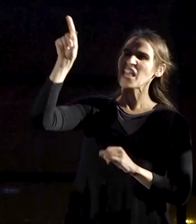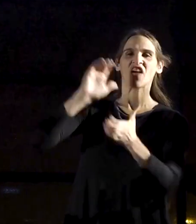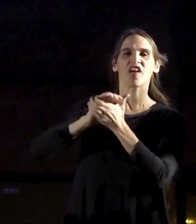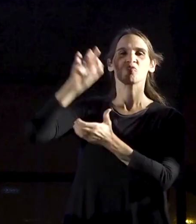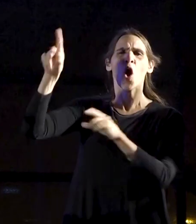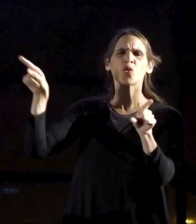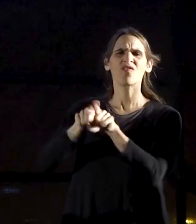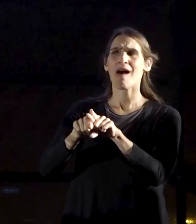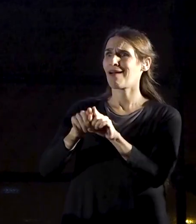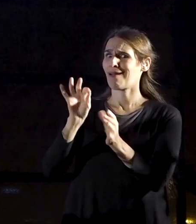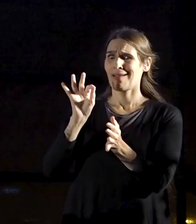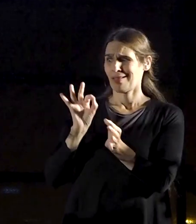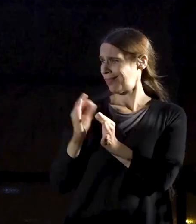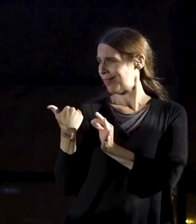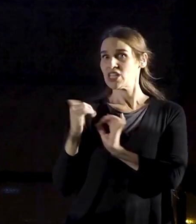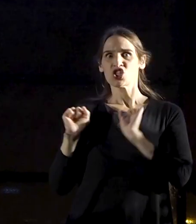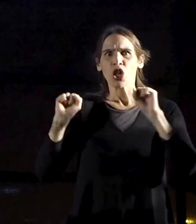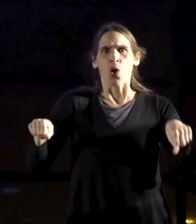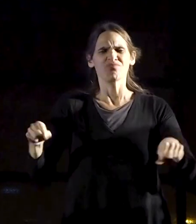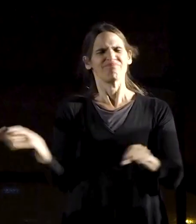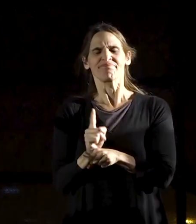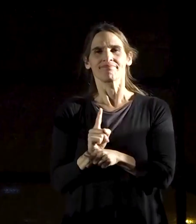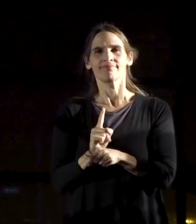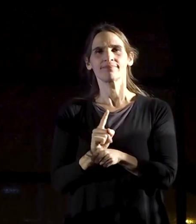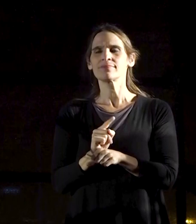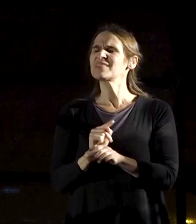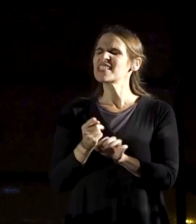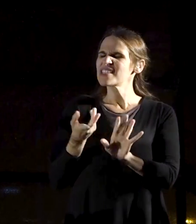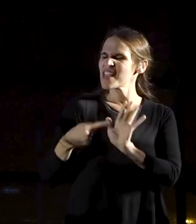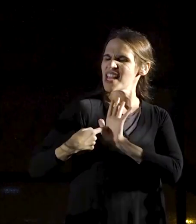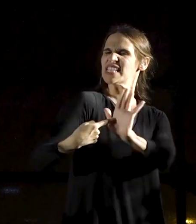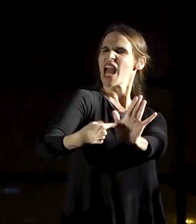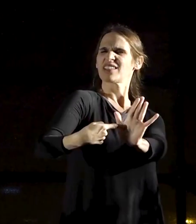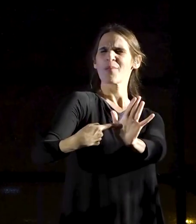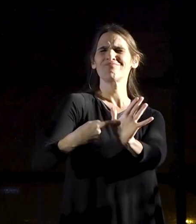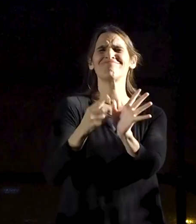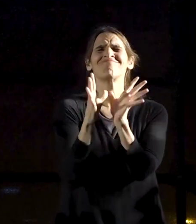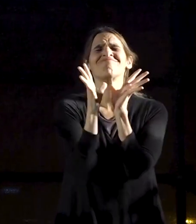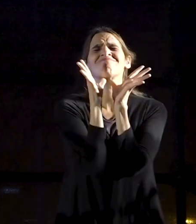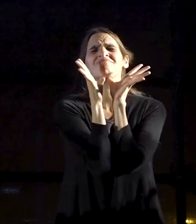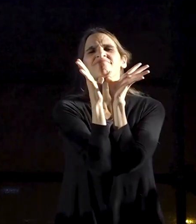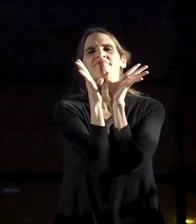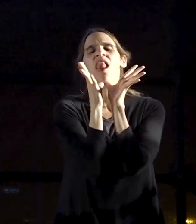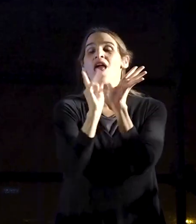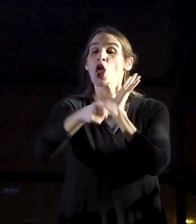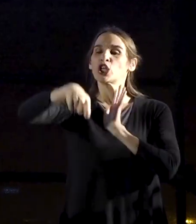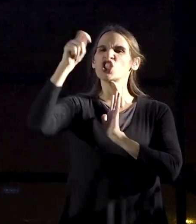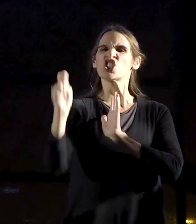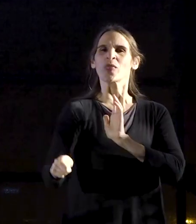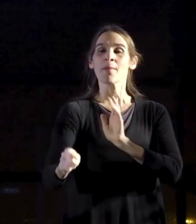you only just came to power, and you immediately flaunted the whips and scorpions